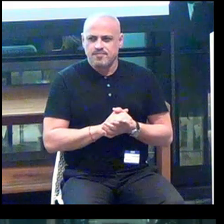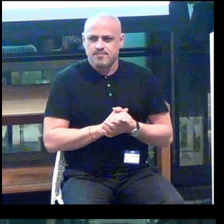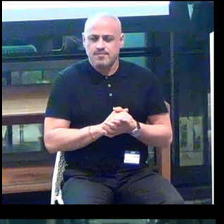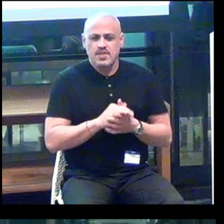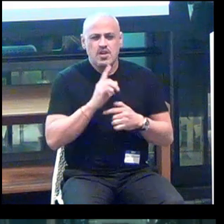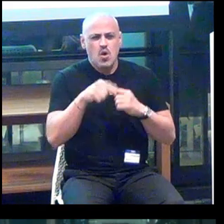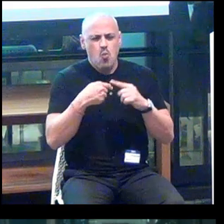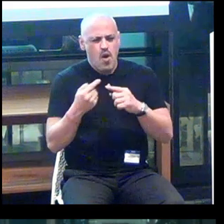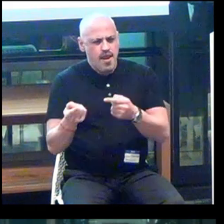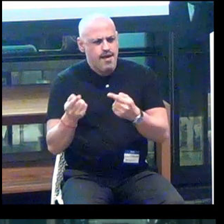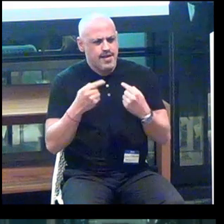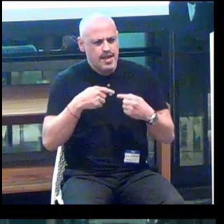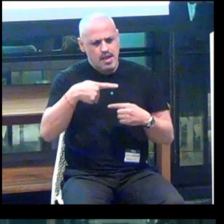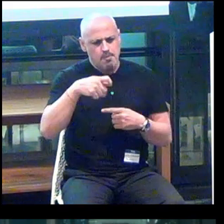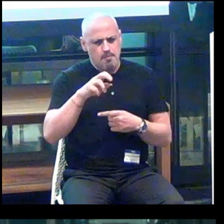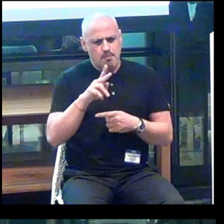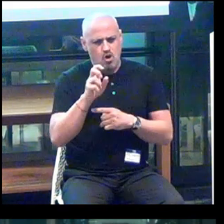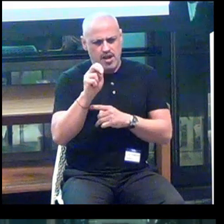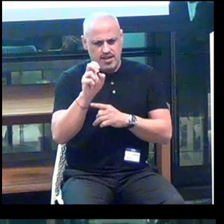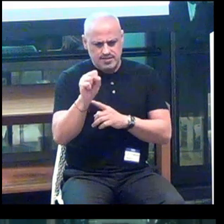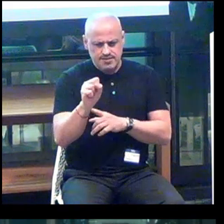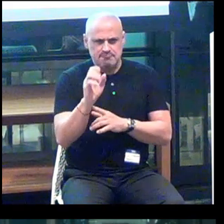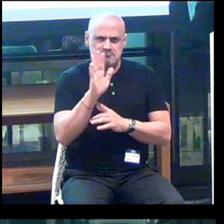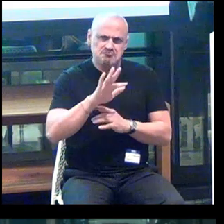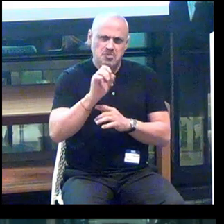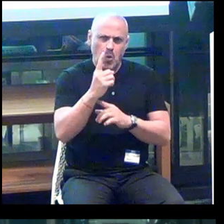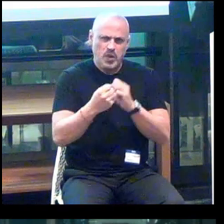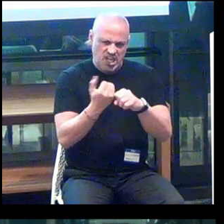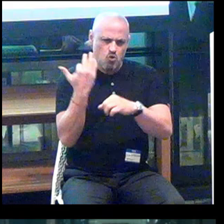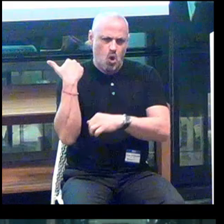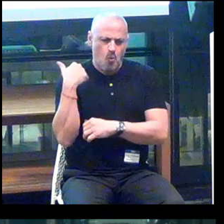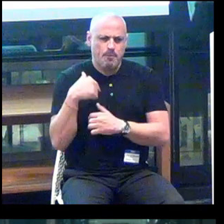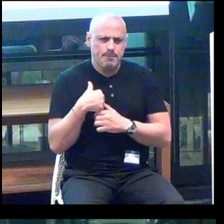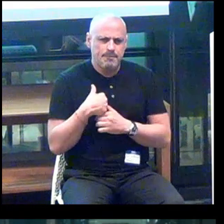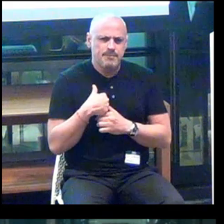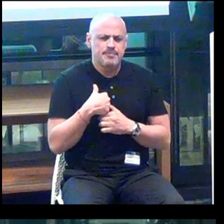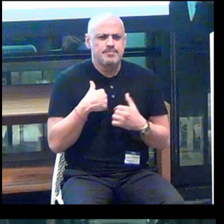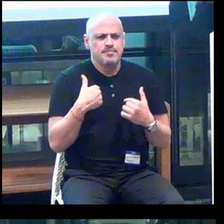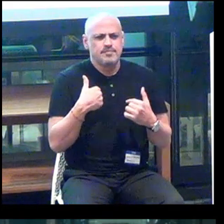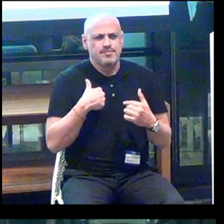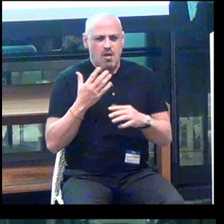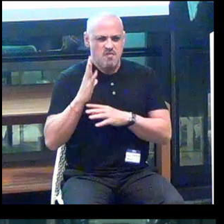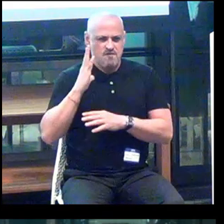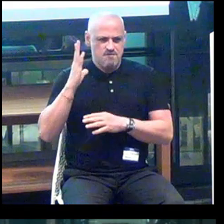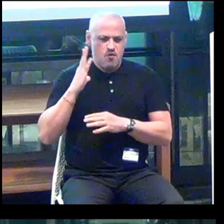When I came to Perkins, about a year ago, I'm a former analyst.